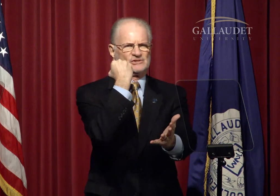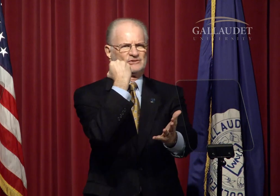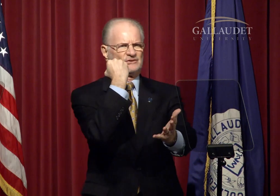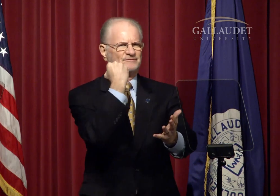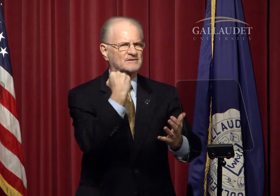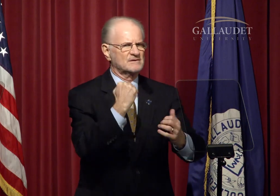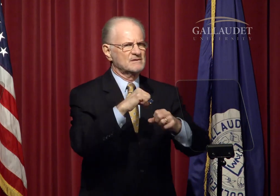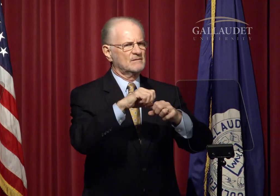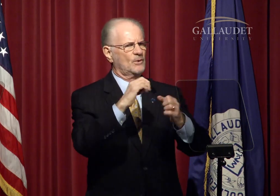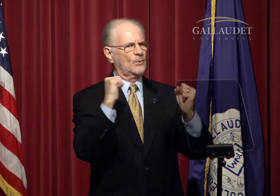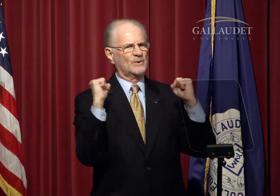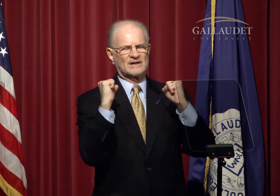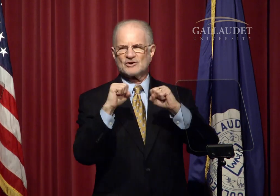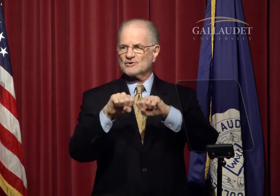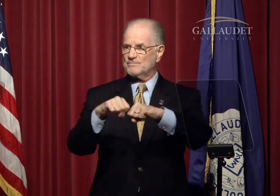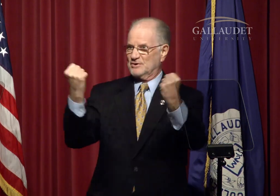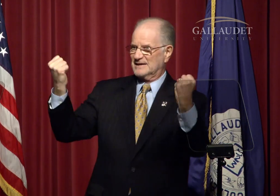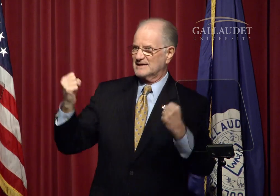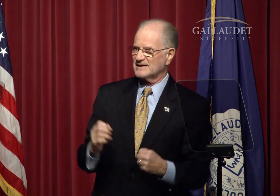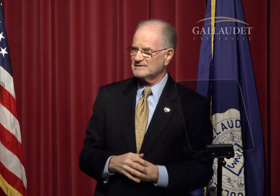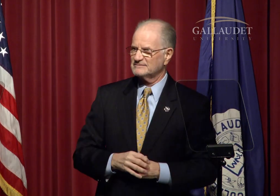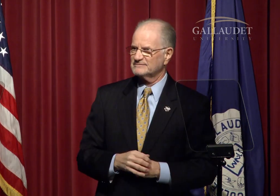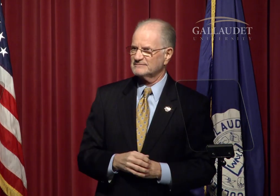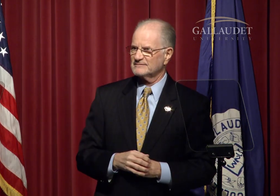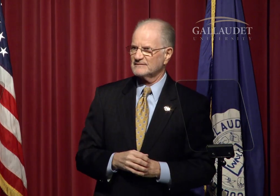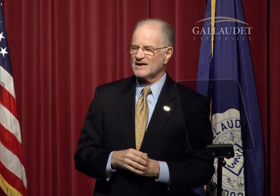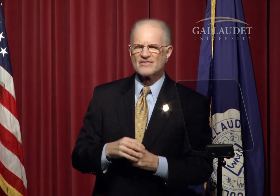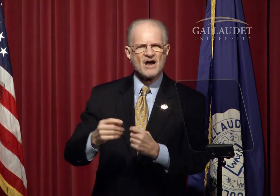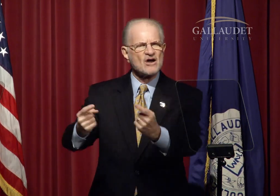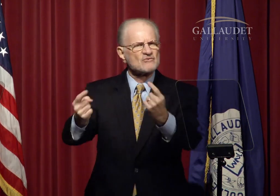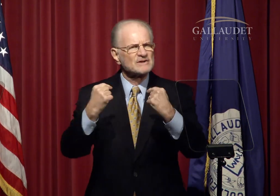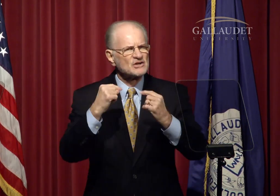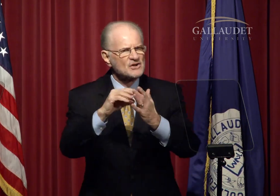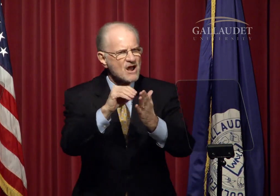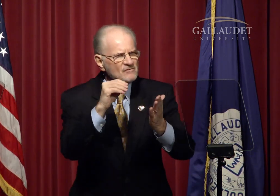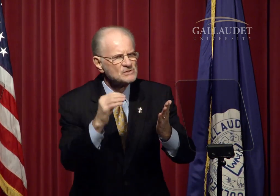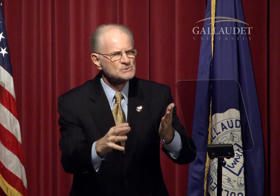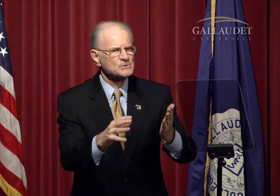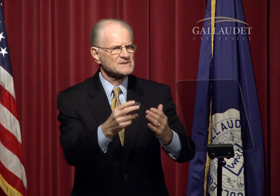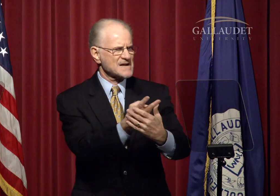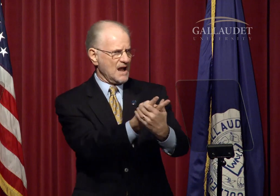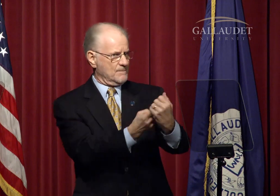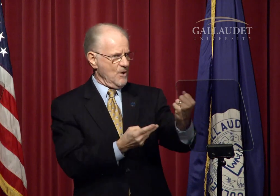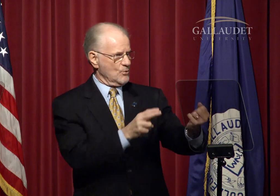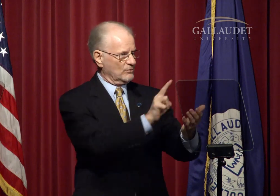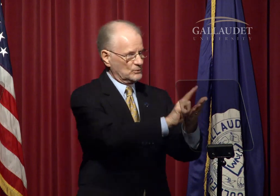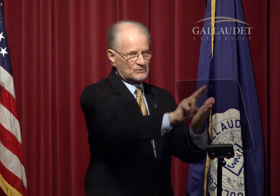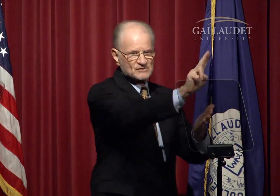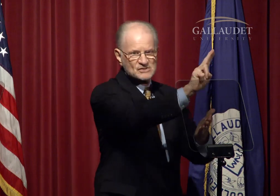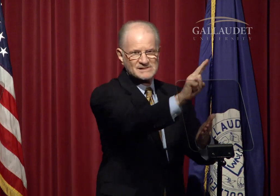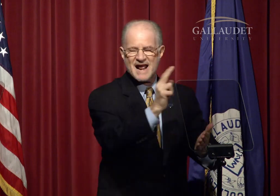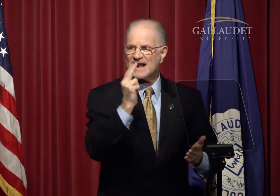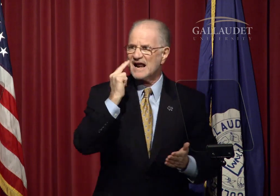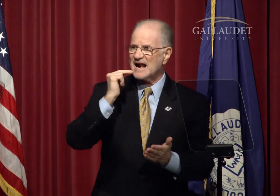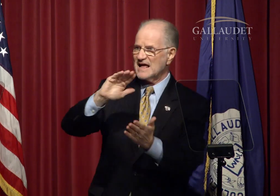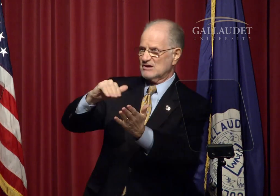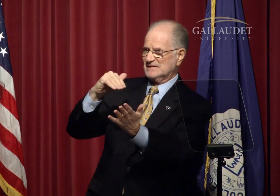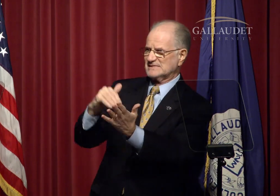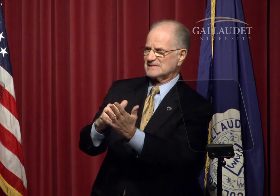enjoyed a well-deserved winter break. The return of students at both the university